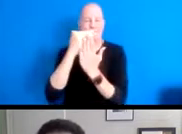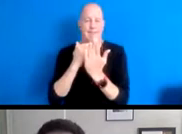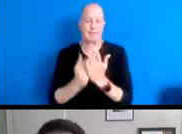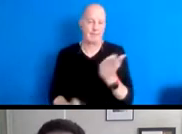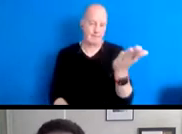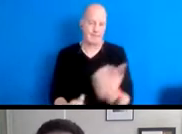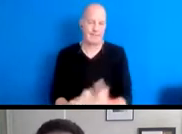Trust.